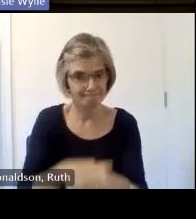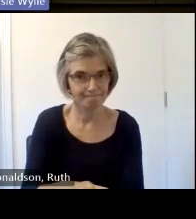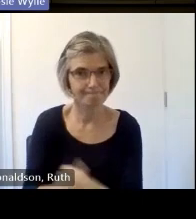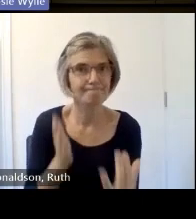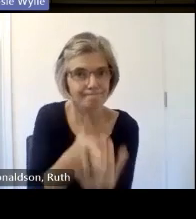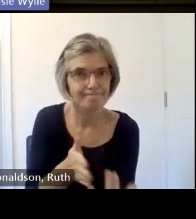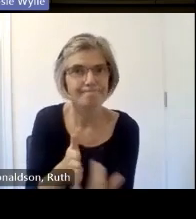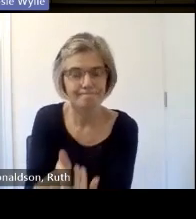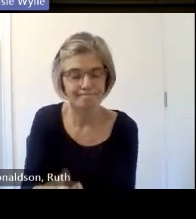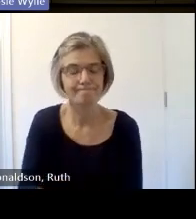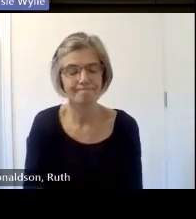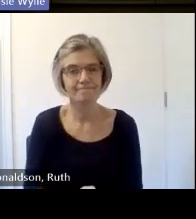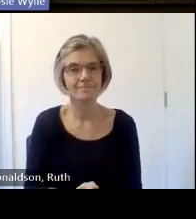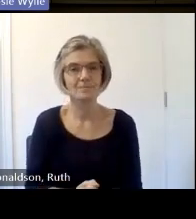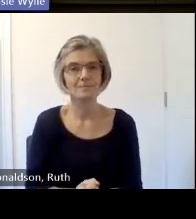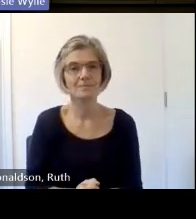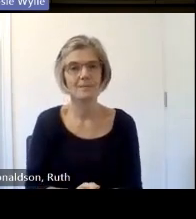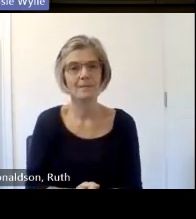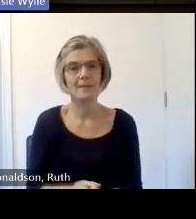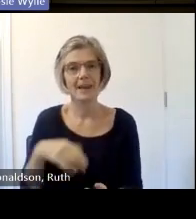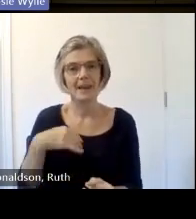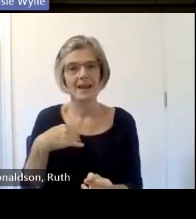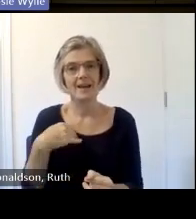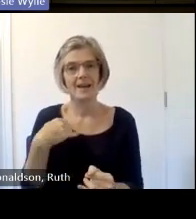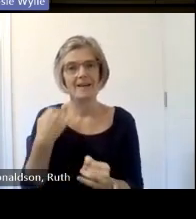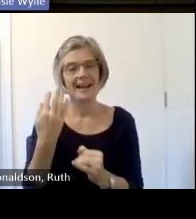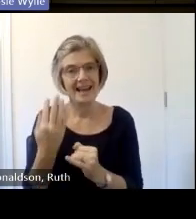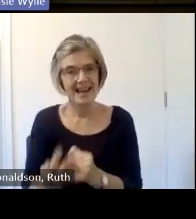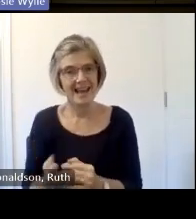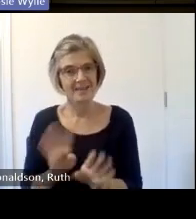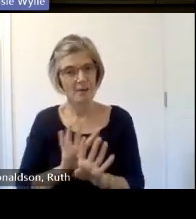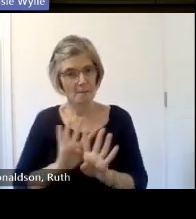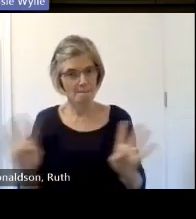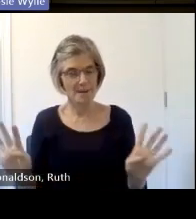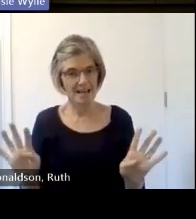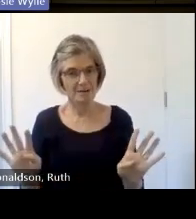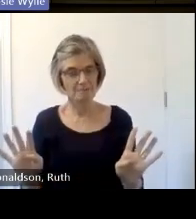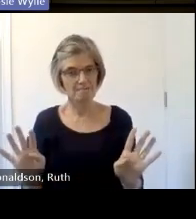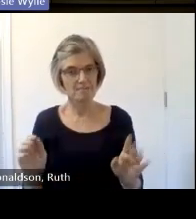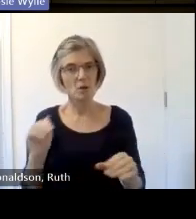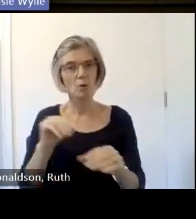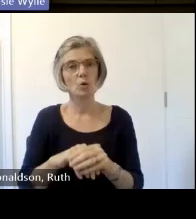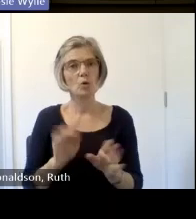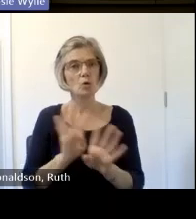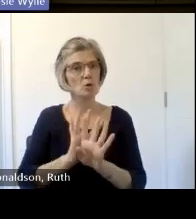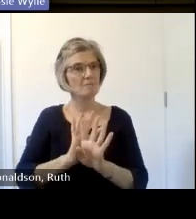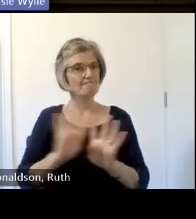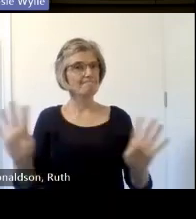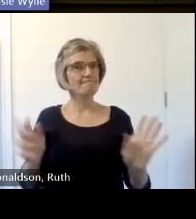to some experts for kind of um dropping informal um surgeries if you like and there's information